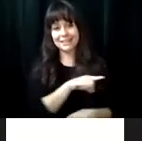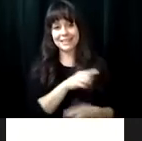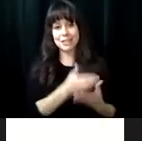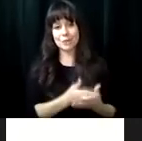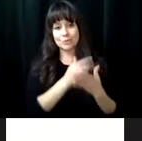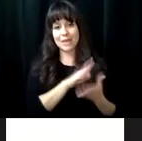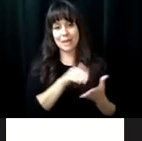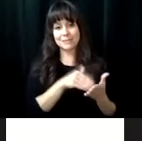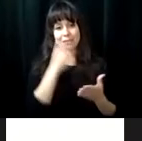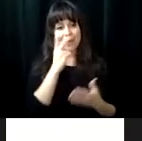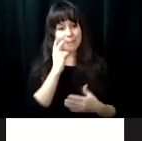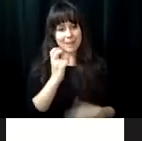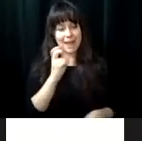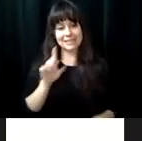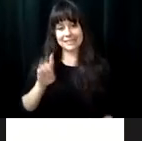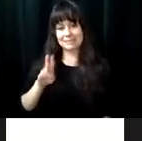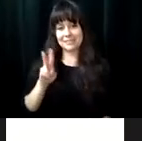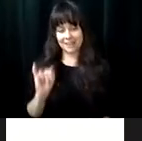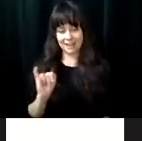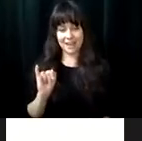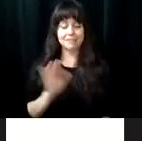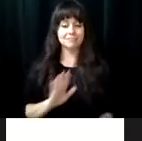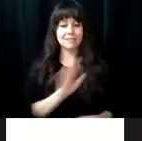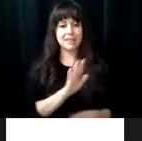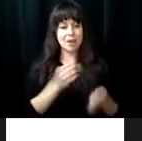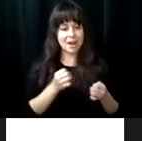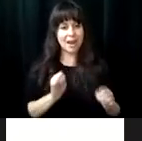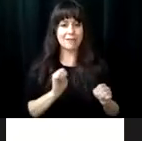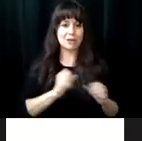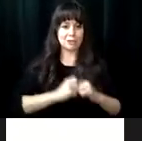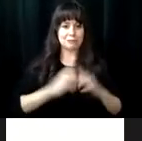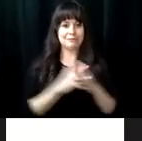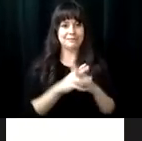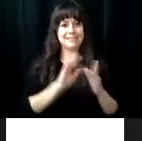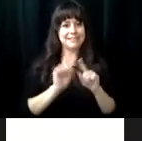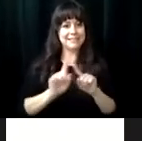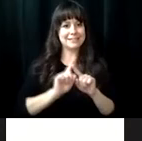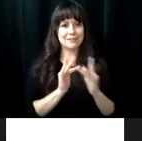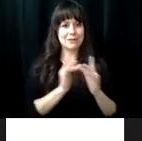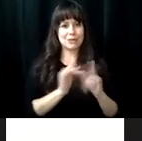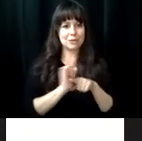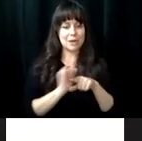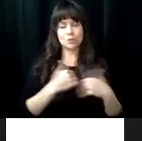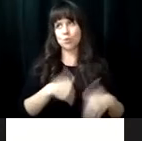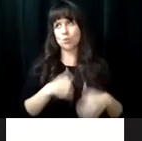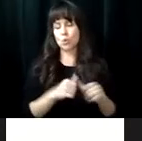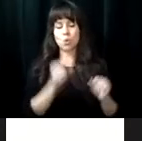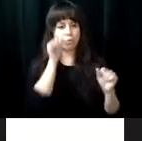learning my travel skills. I do want to congratulate my colleague s at the rehab center for the blind and VRCBVI for their efforts